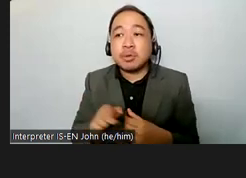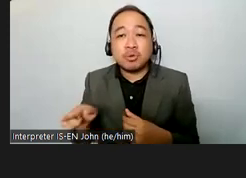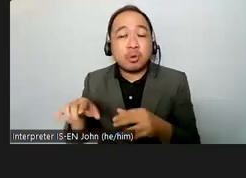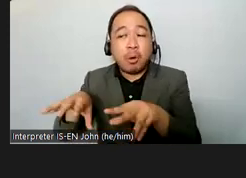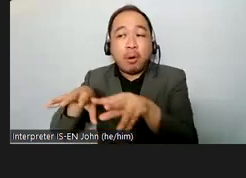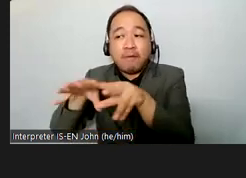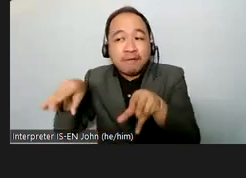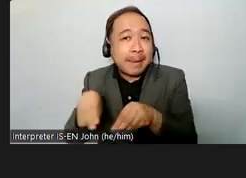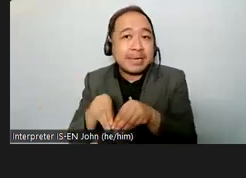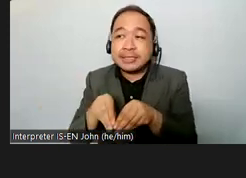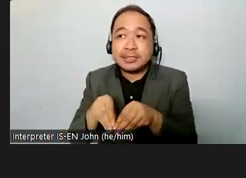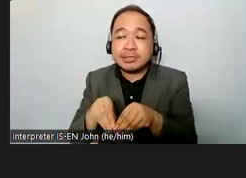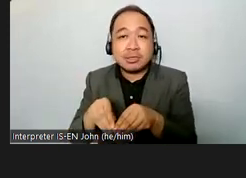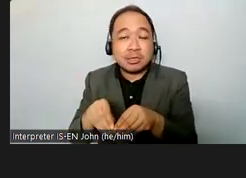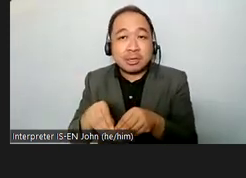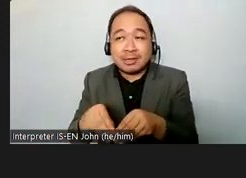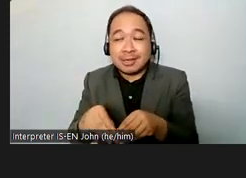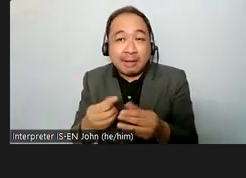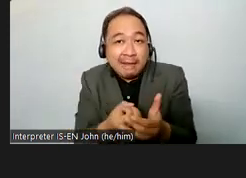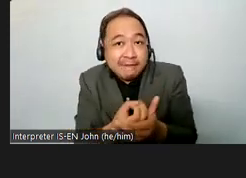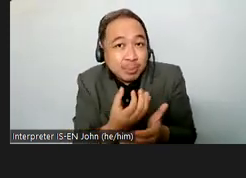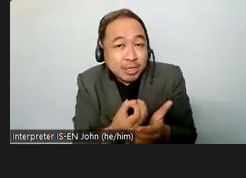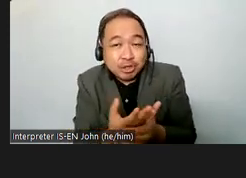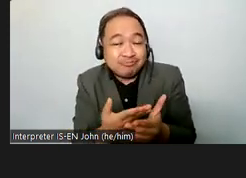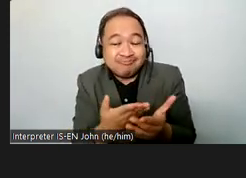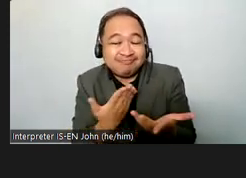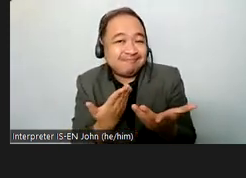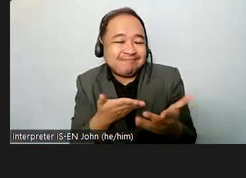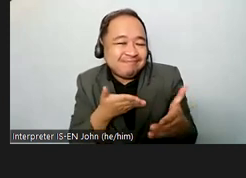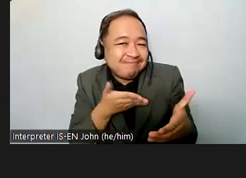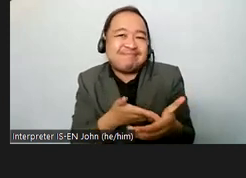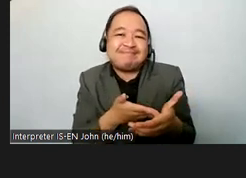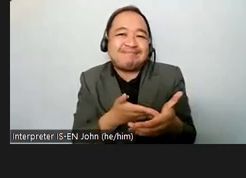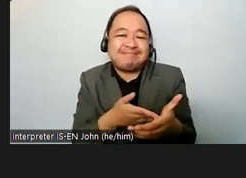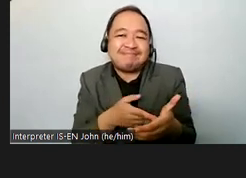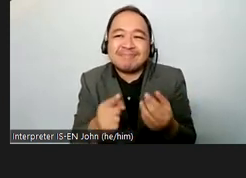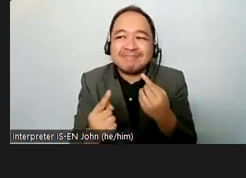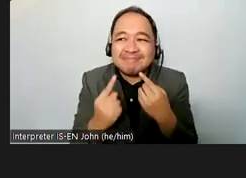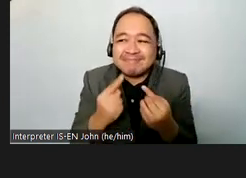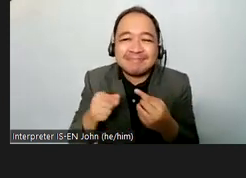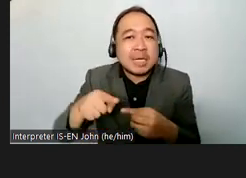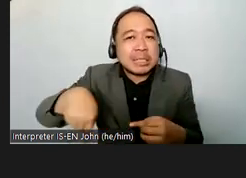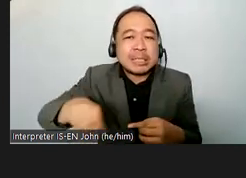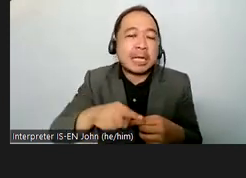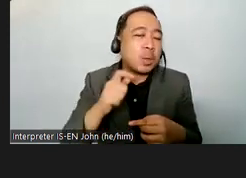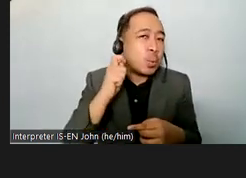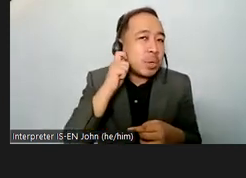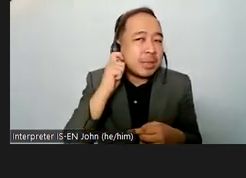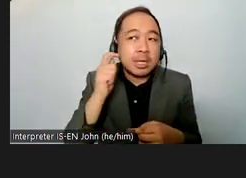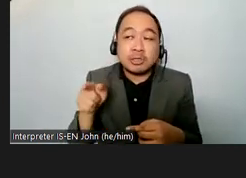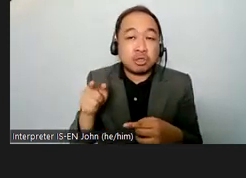of these women the girl these girls and among the people which offered the professional services